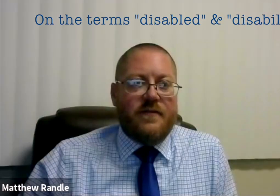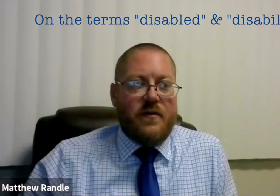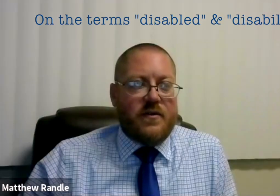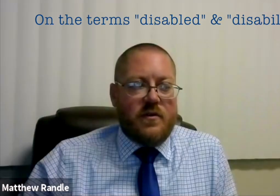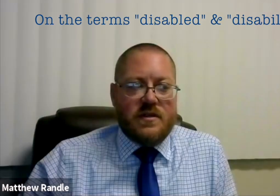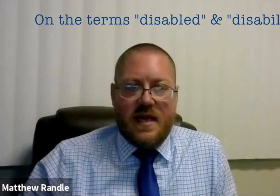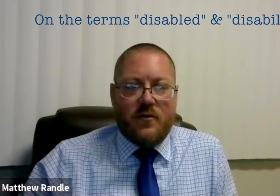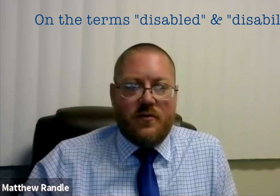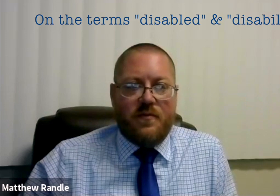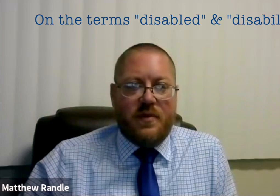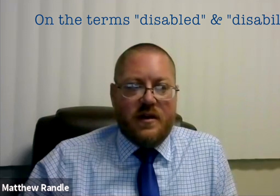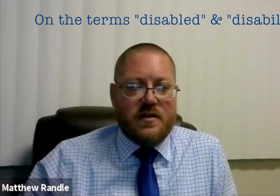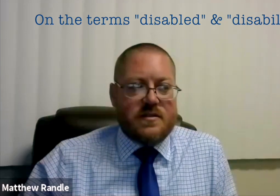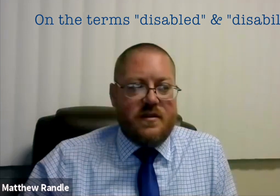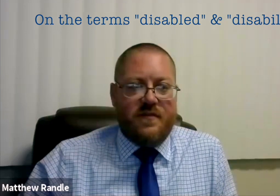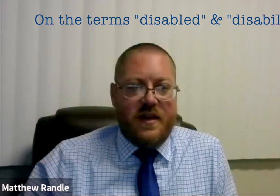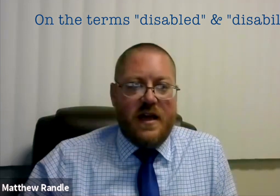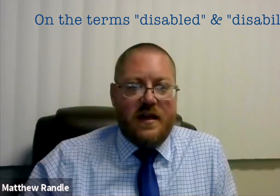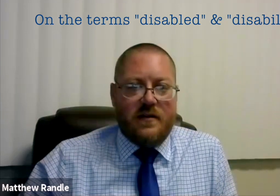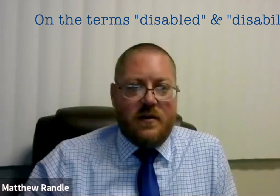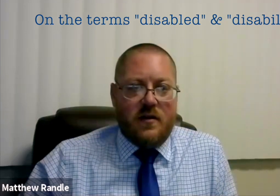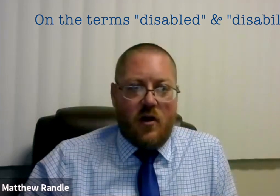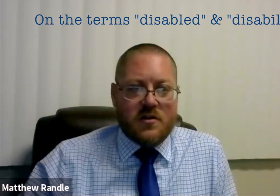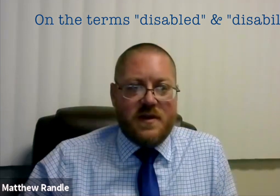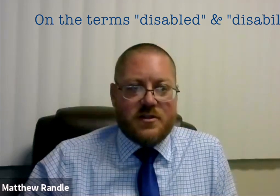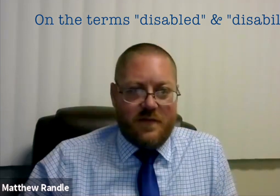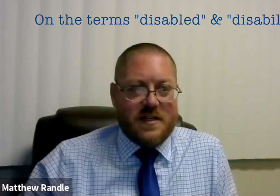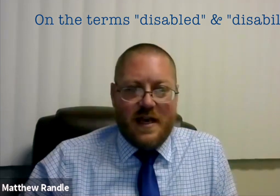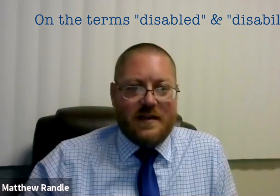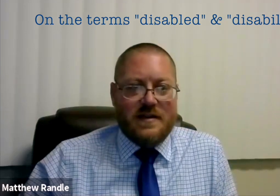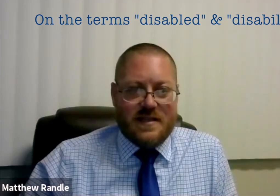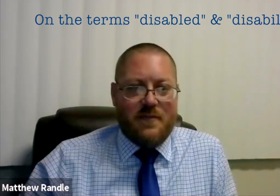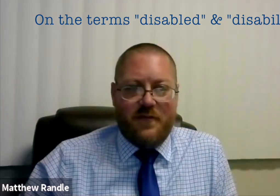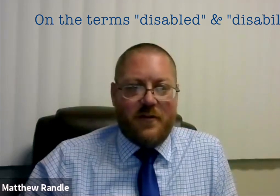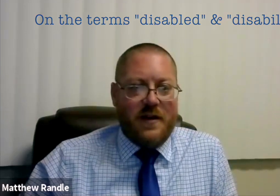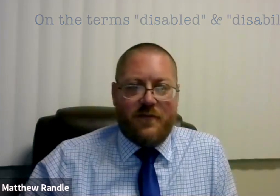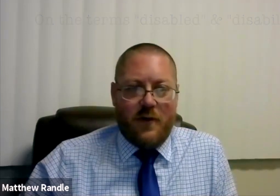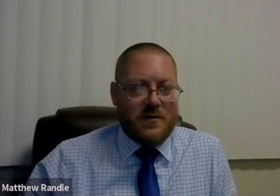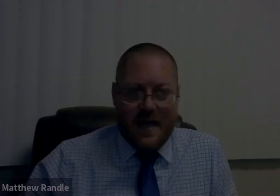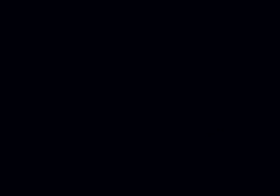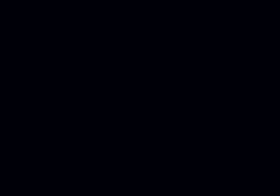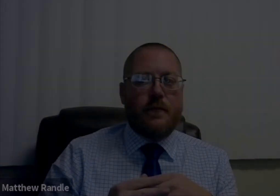I identify with the word disabled because the VA calls me "Service-connected Disabled Veteran at 40%".